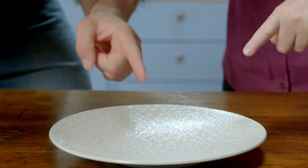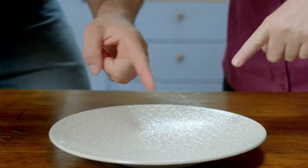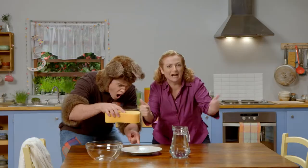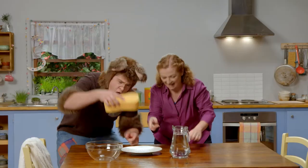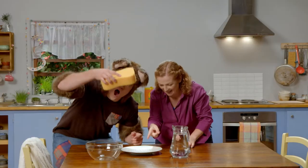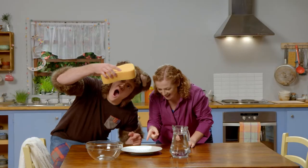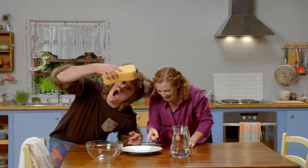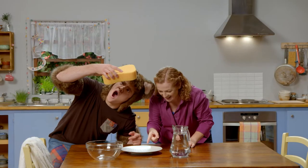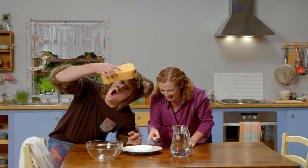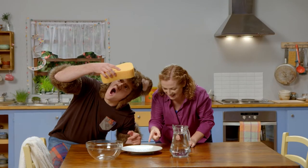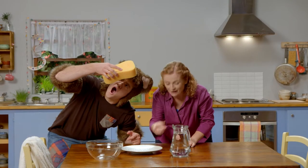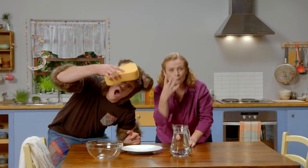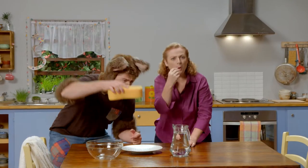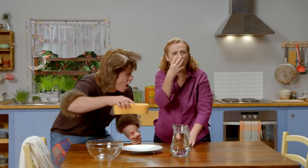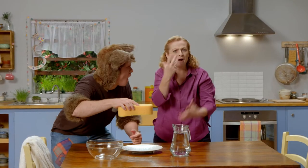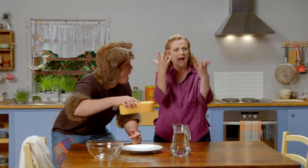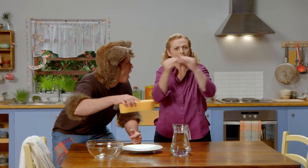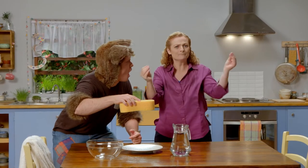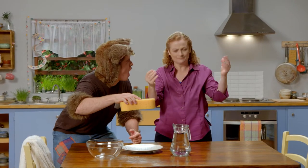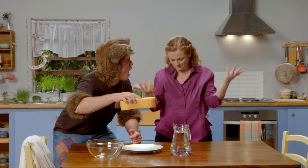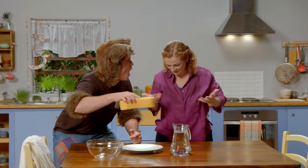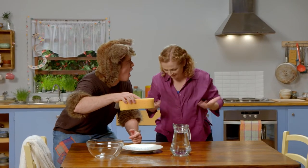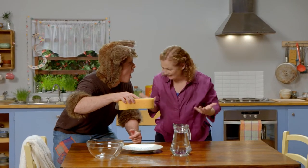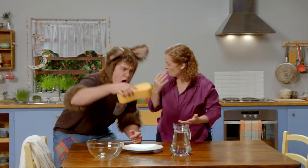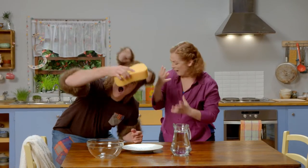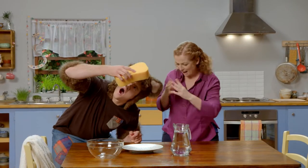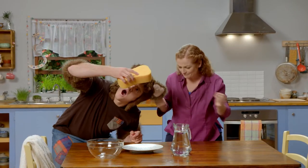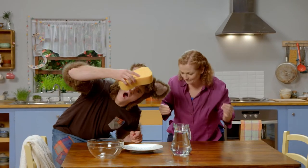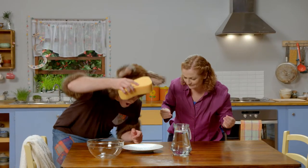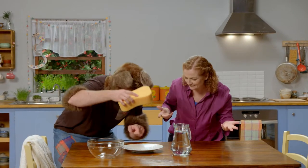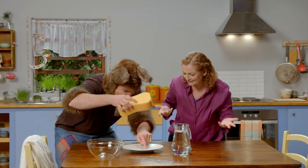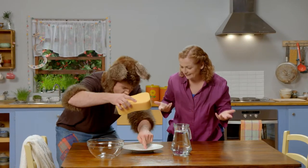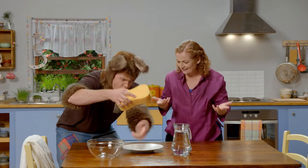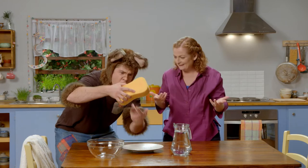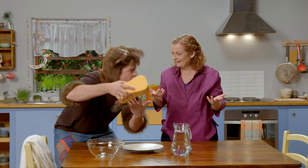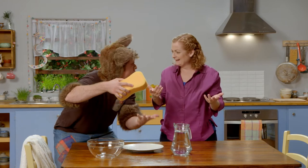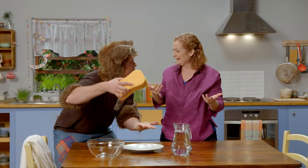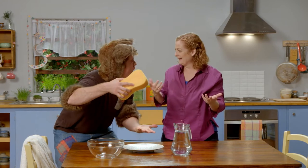Wow! It's gone the plate is dry. The water's gone! It's disappeared!